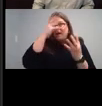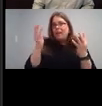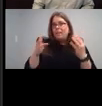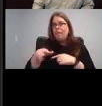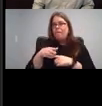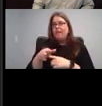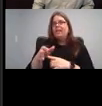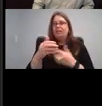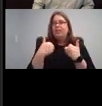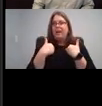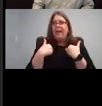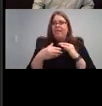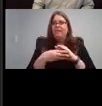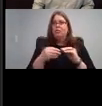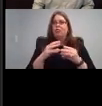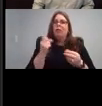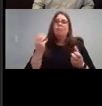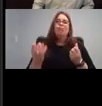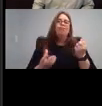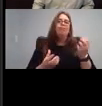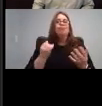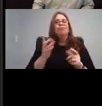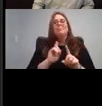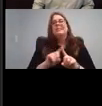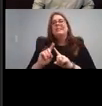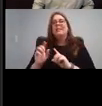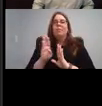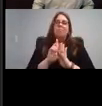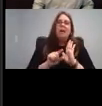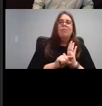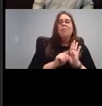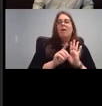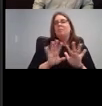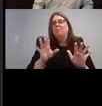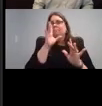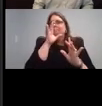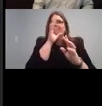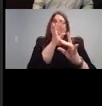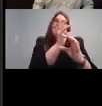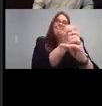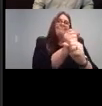varying backgrounds and all kinds of good stuff.